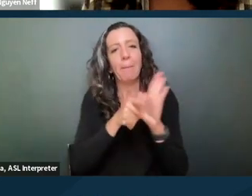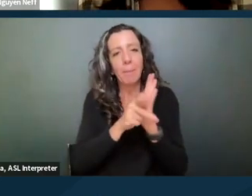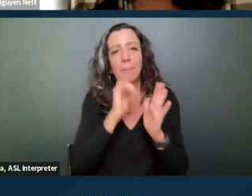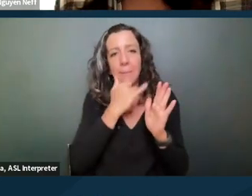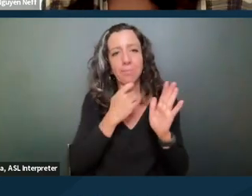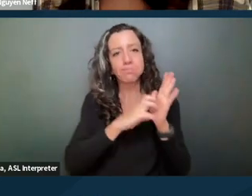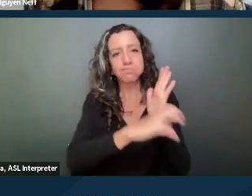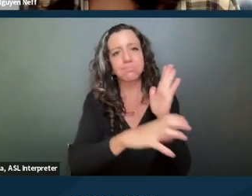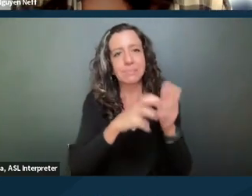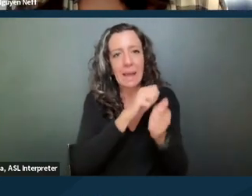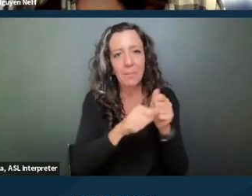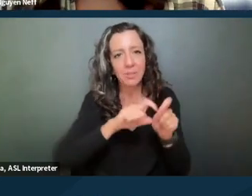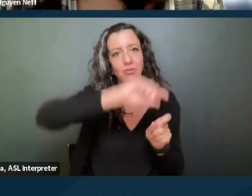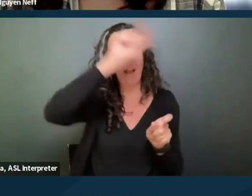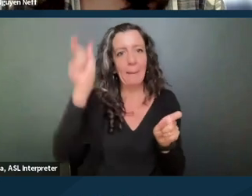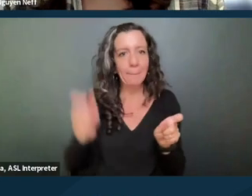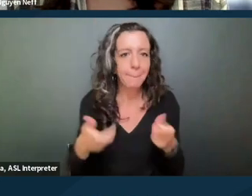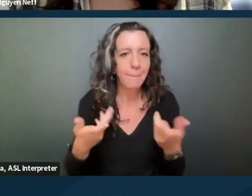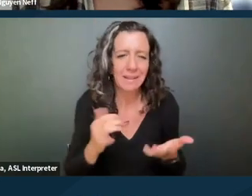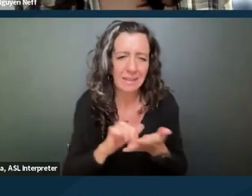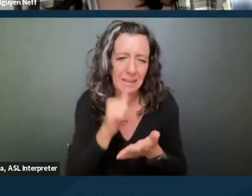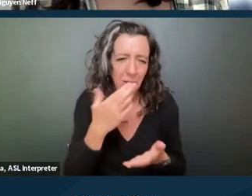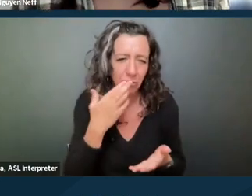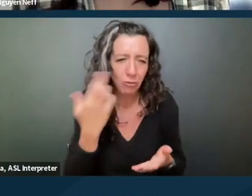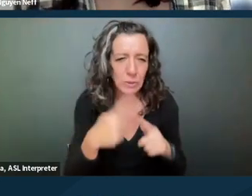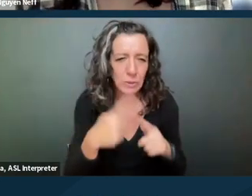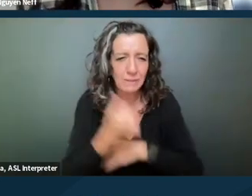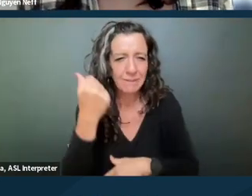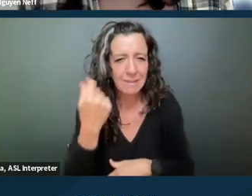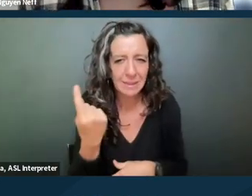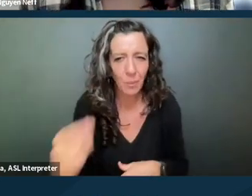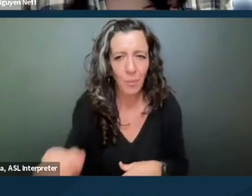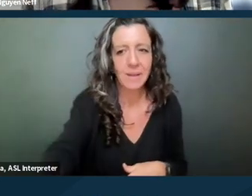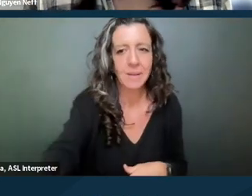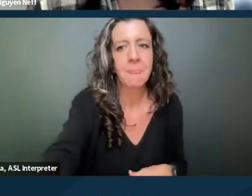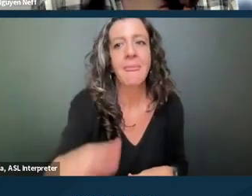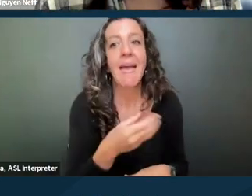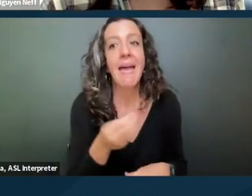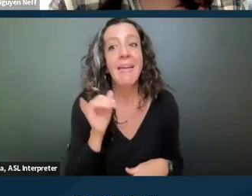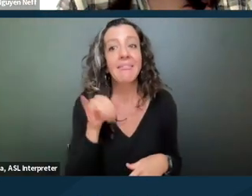that shouldn't be a basis to evict someone. And that should be something where